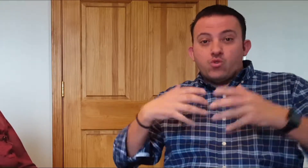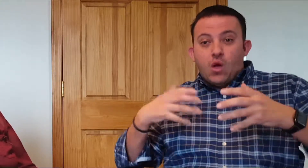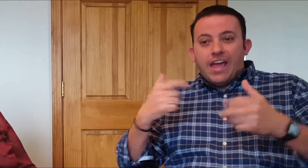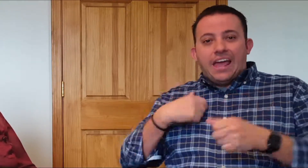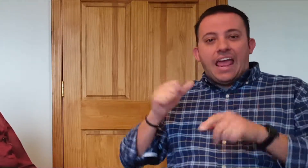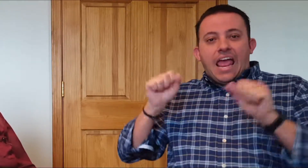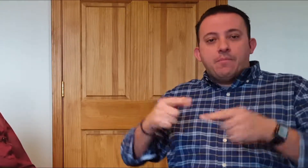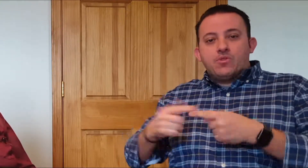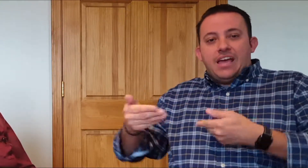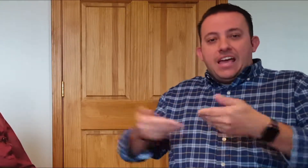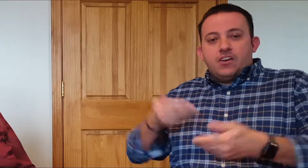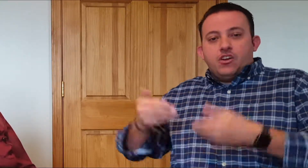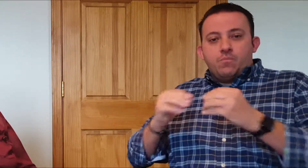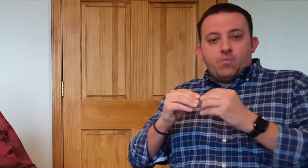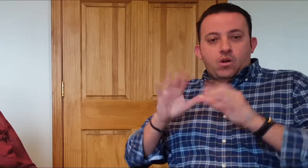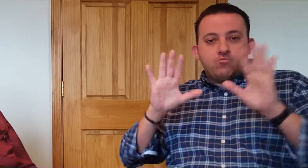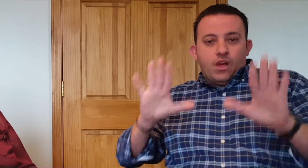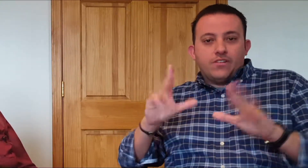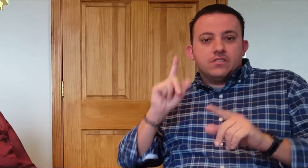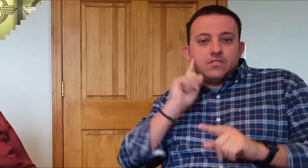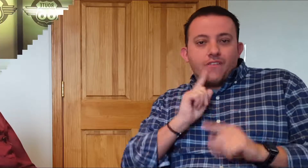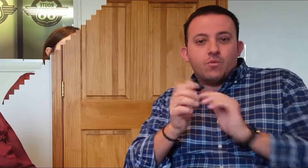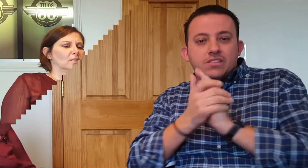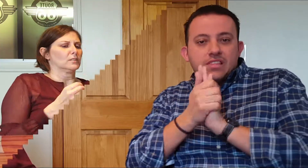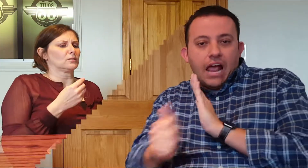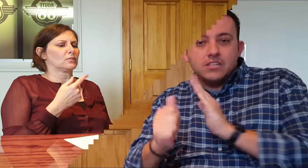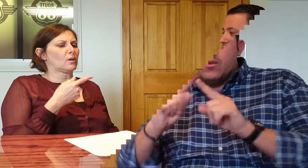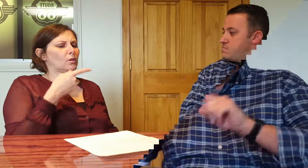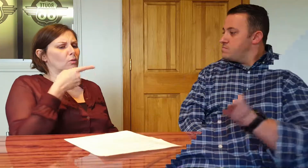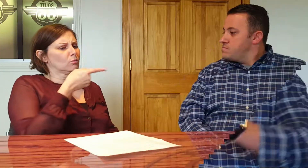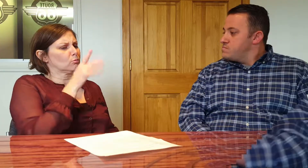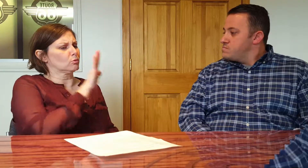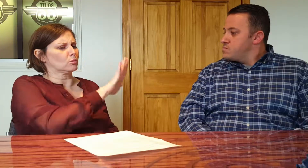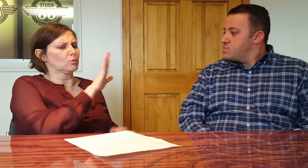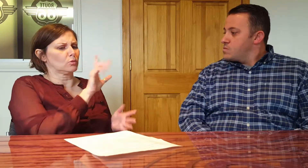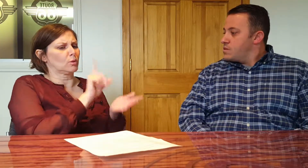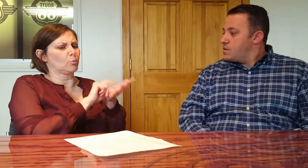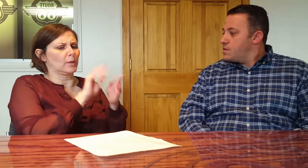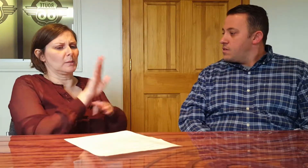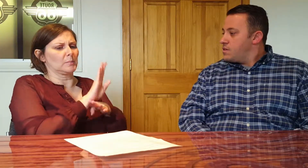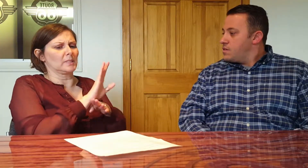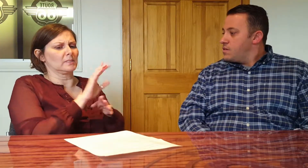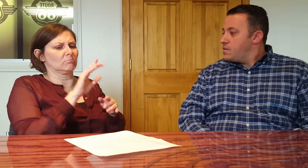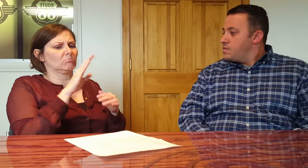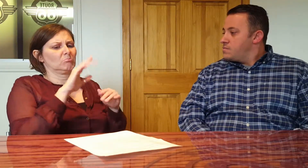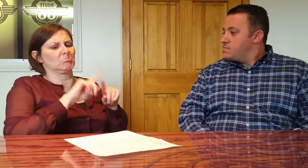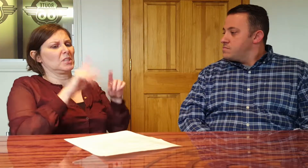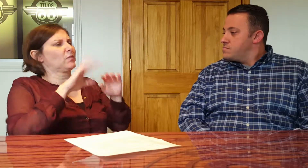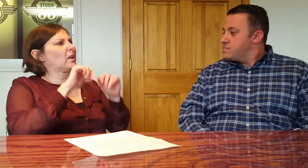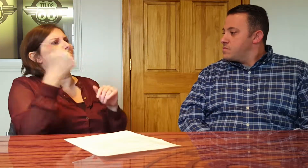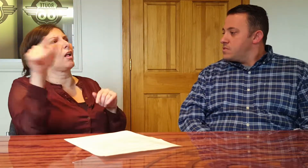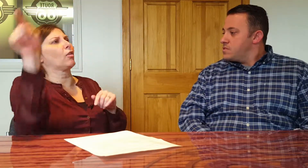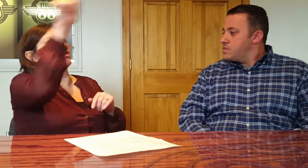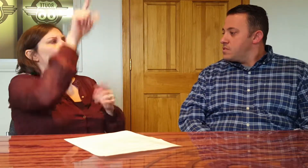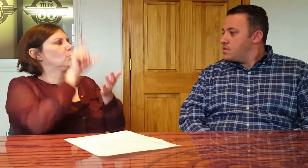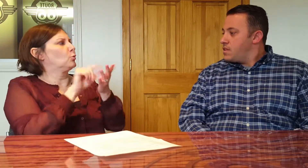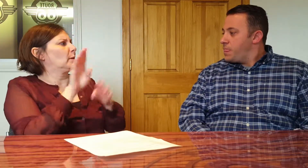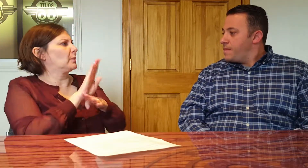we're able to hire more wonderful Deaf talent. How is your printing business different than others?